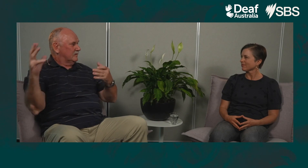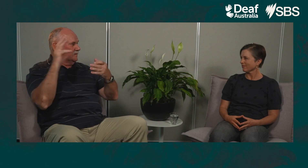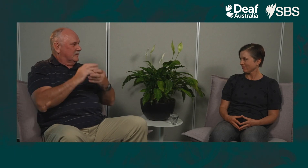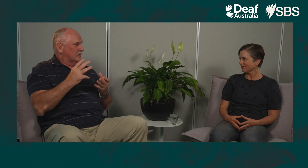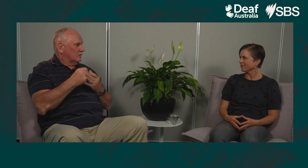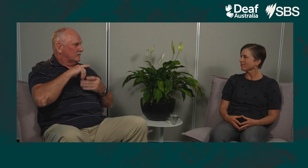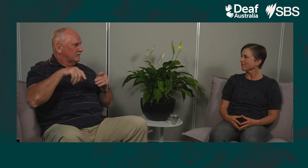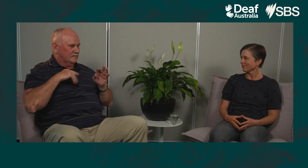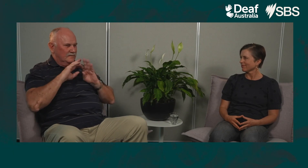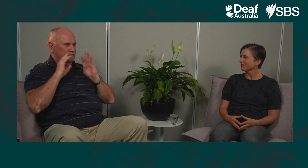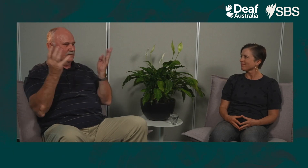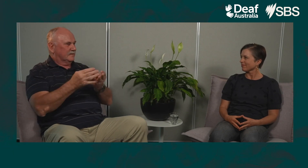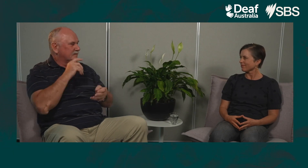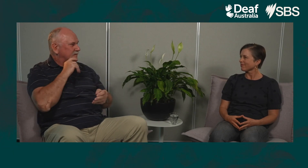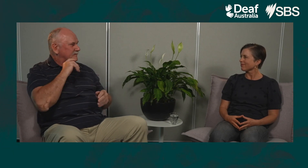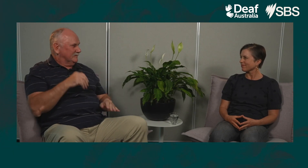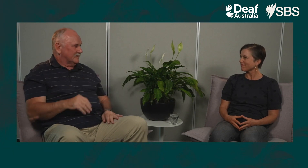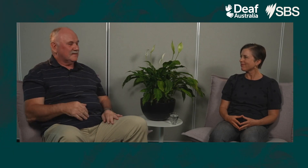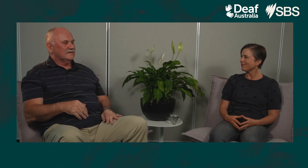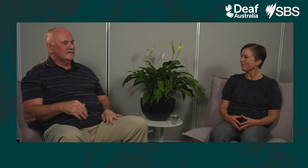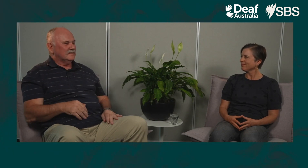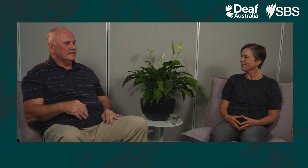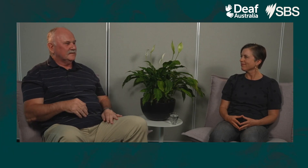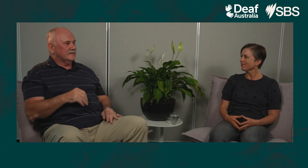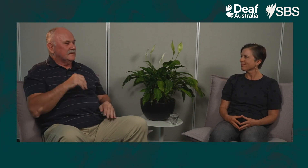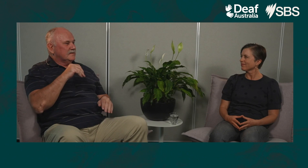to come along and eat with us at the dinner table, I remember for the very first time,